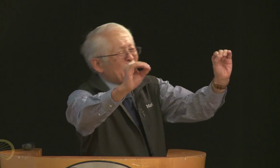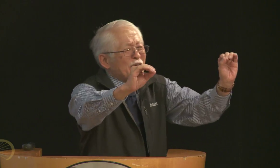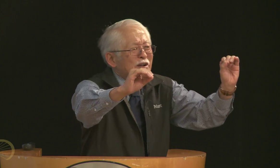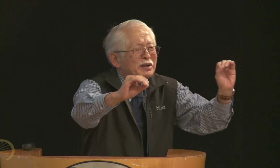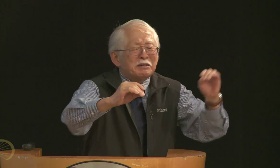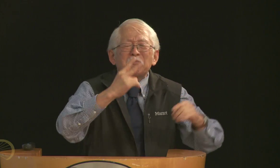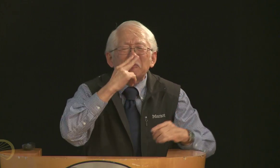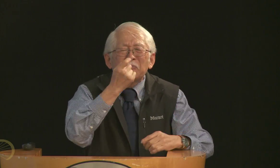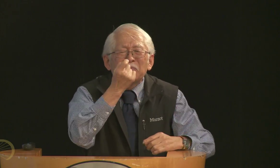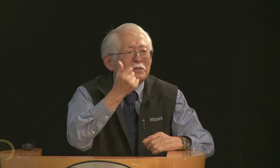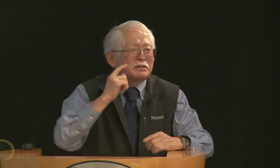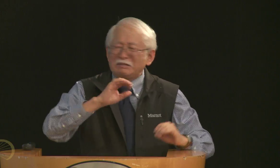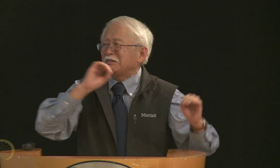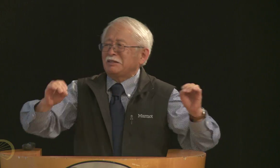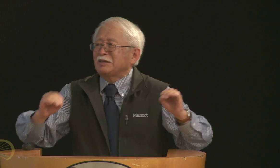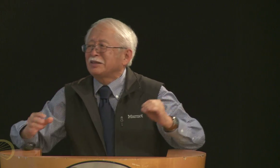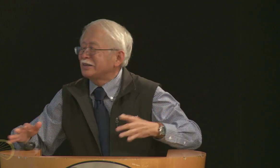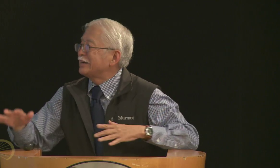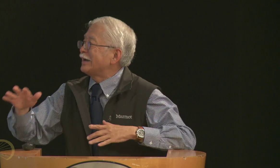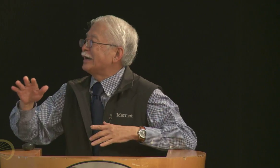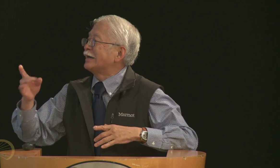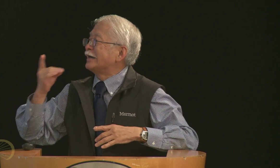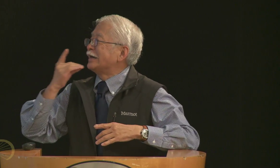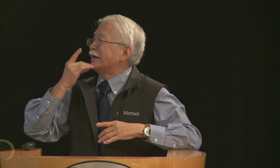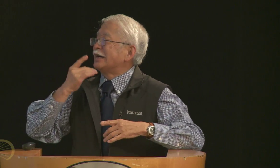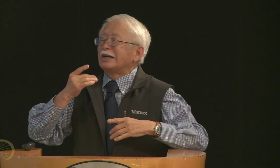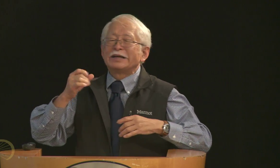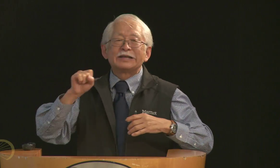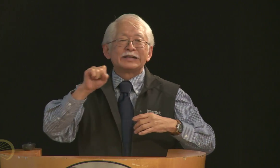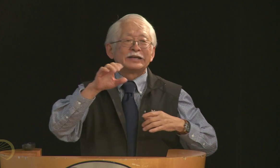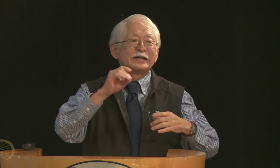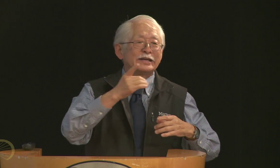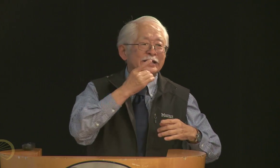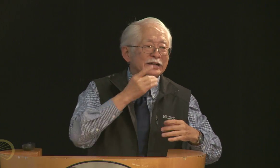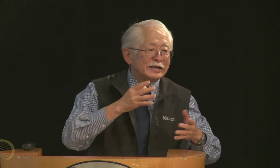and she wondered where all the deaf people were. And, you know, she looked around,